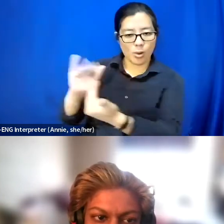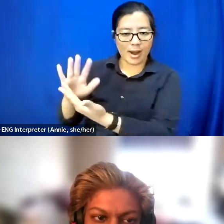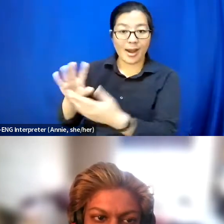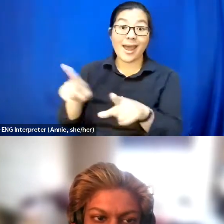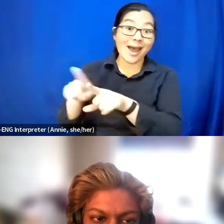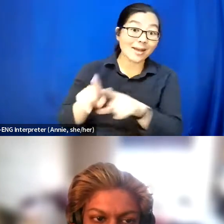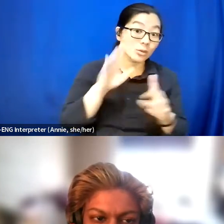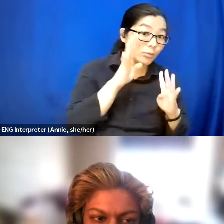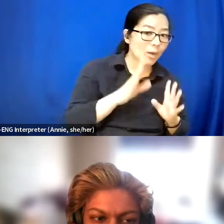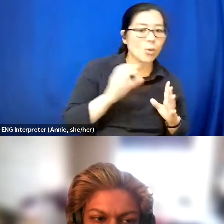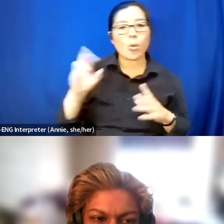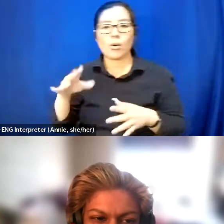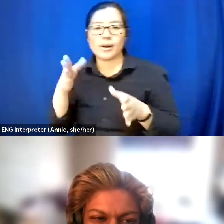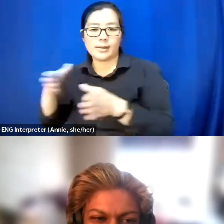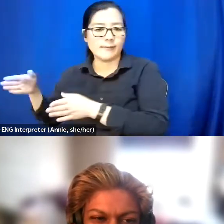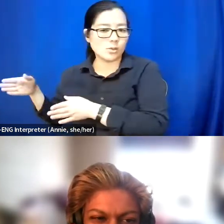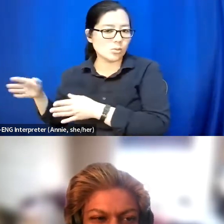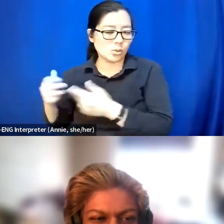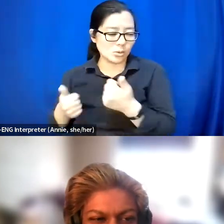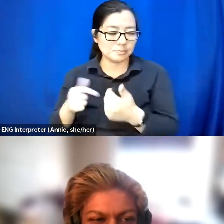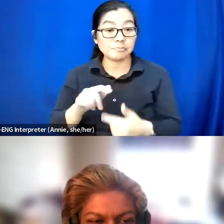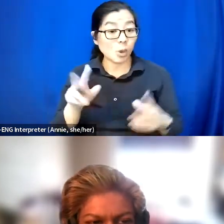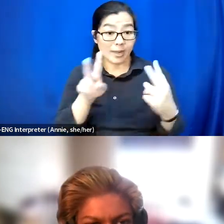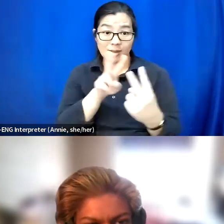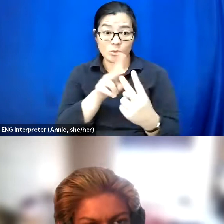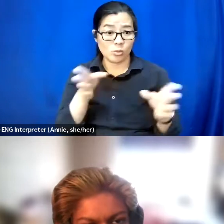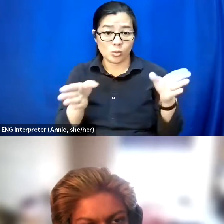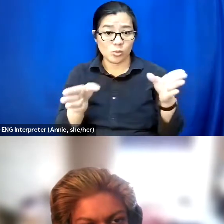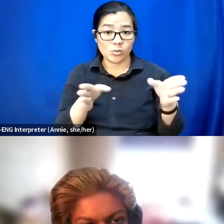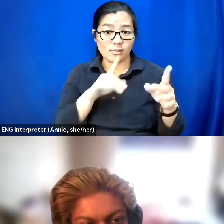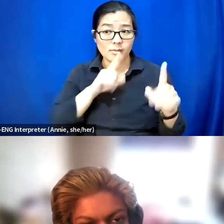Either of you [chuckle]. That's a good question.